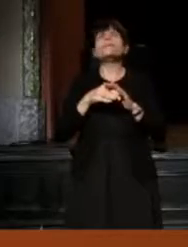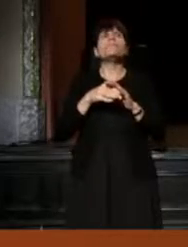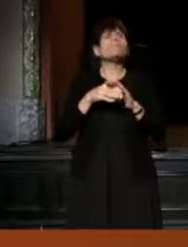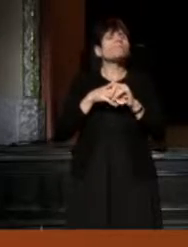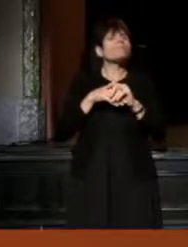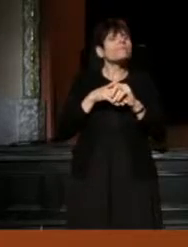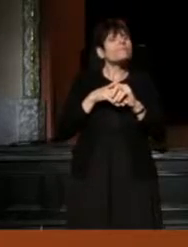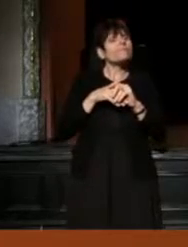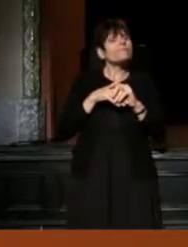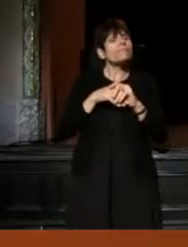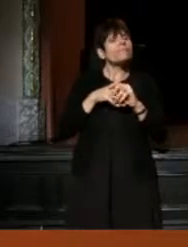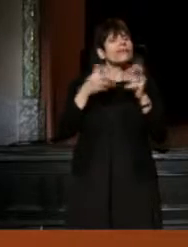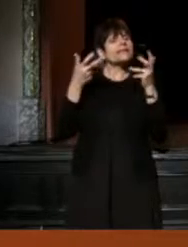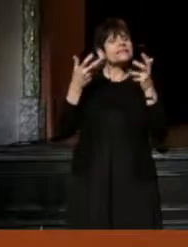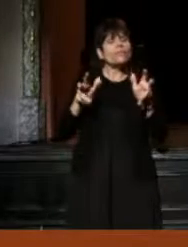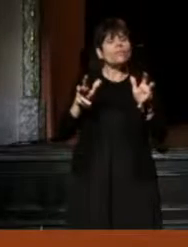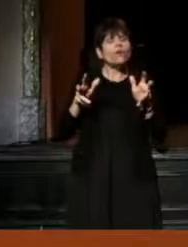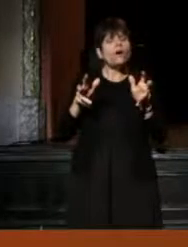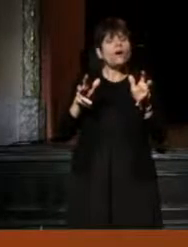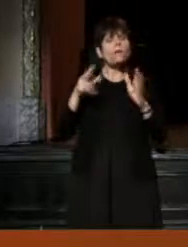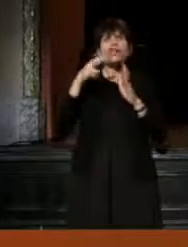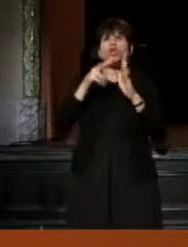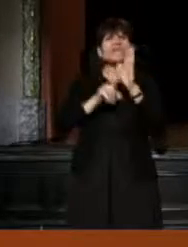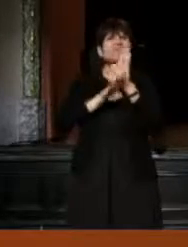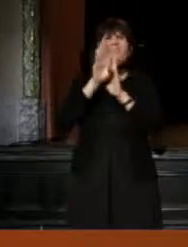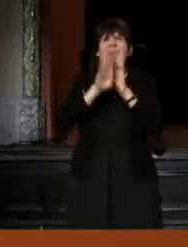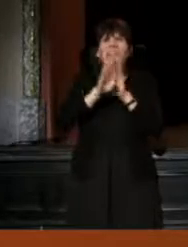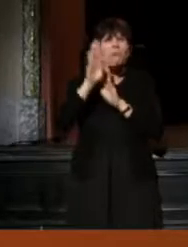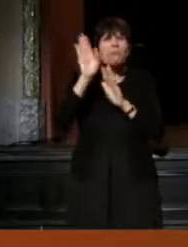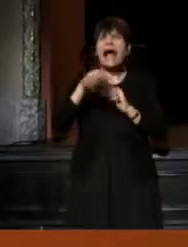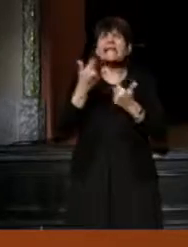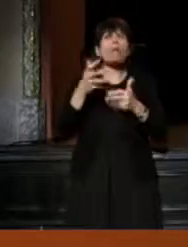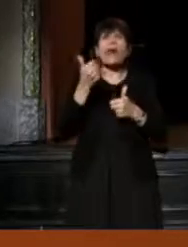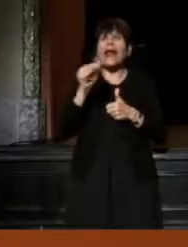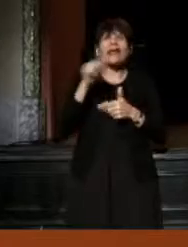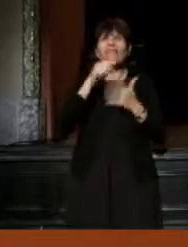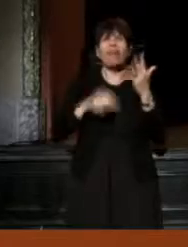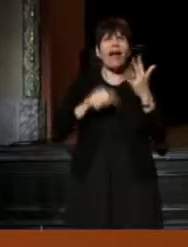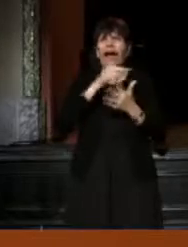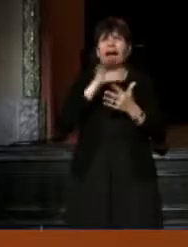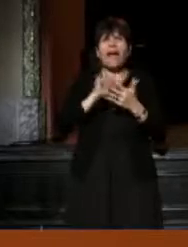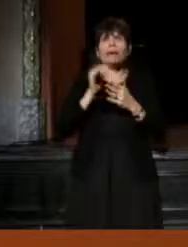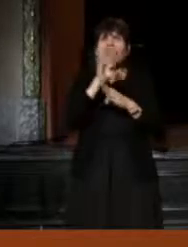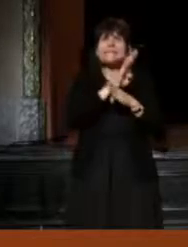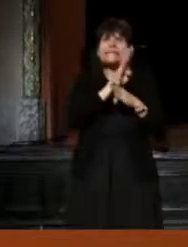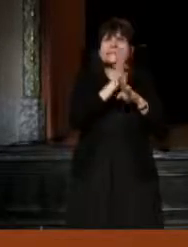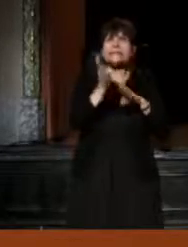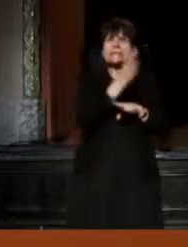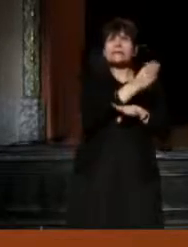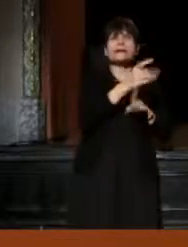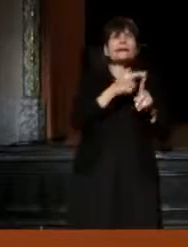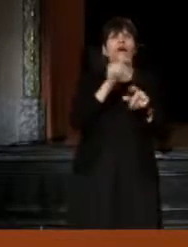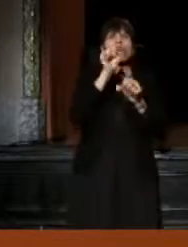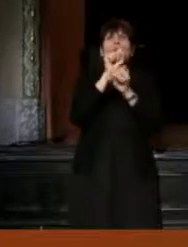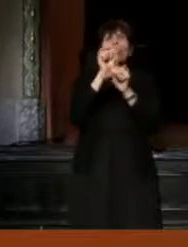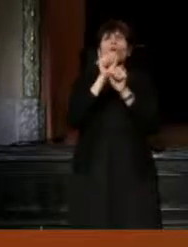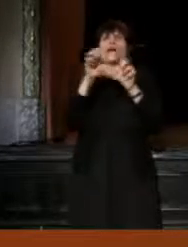didn't want to look at development, I didn't want doing that anymore. And the idea of working in an intimate space,